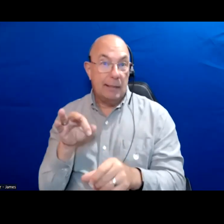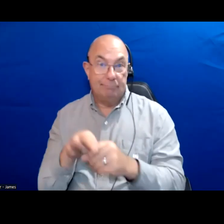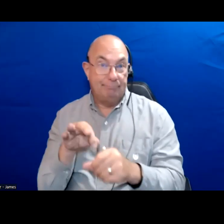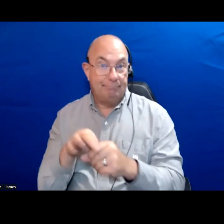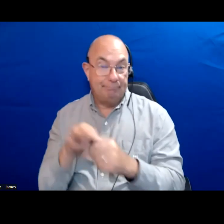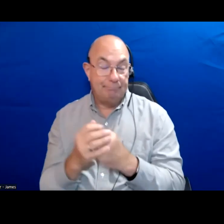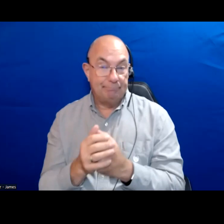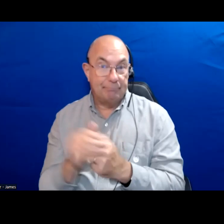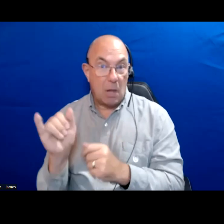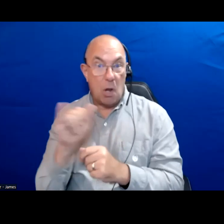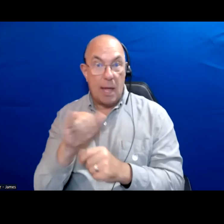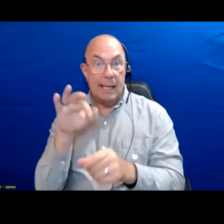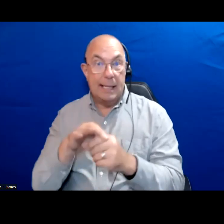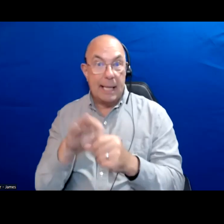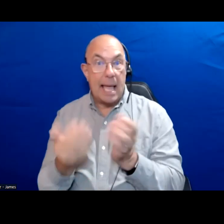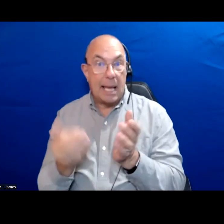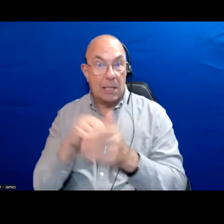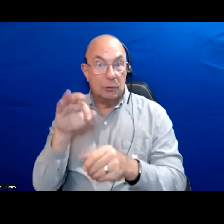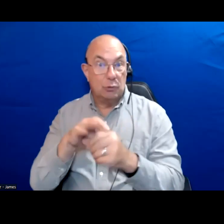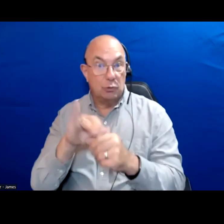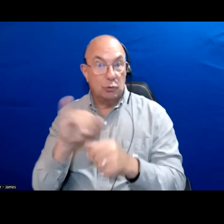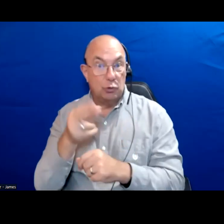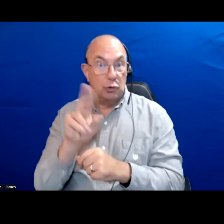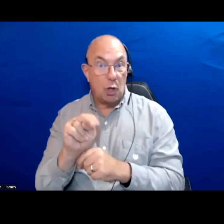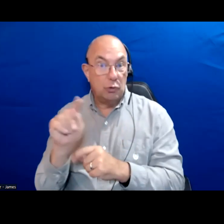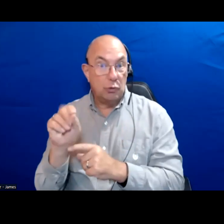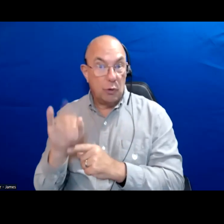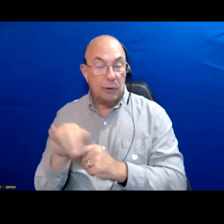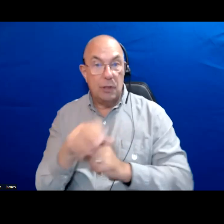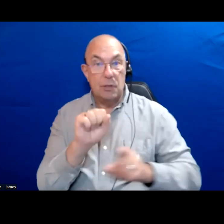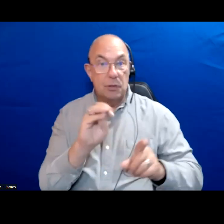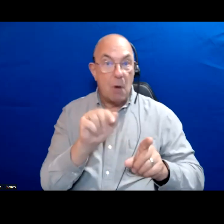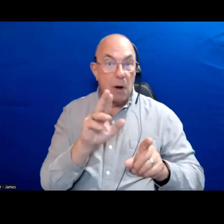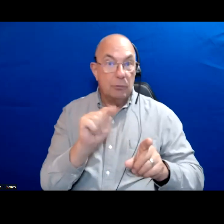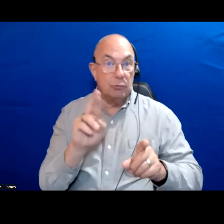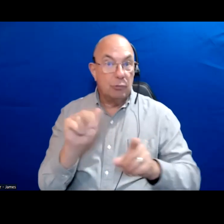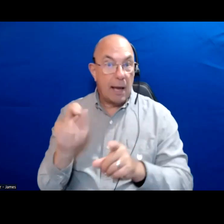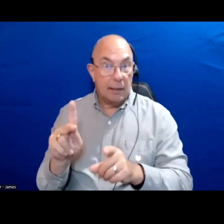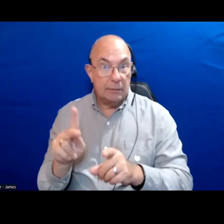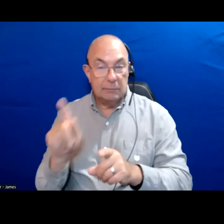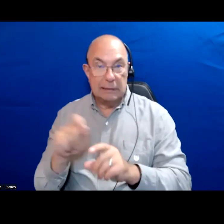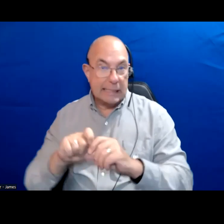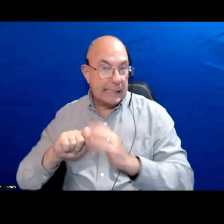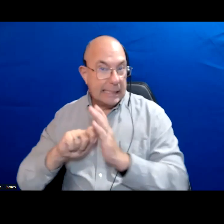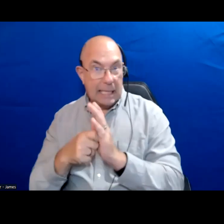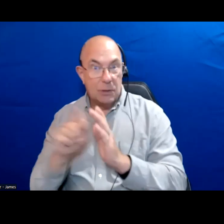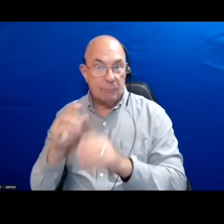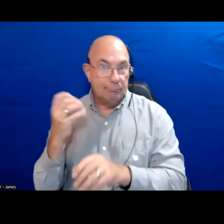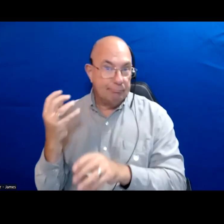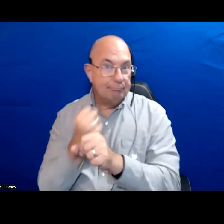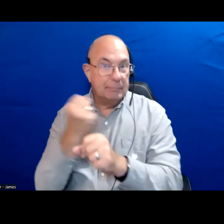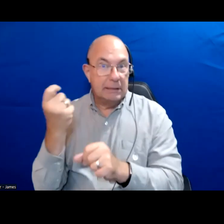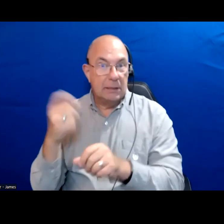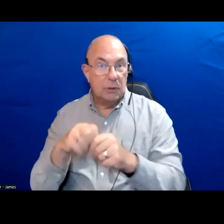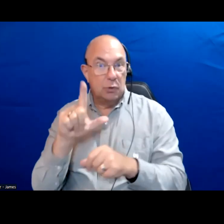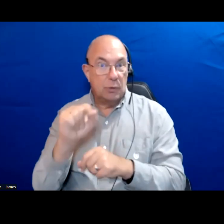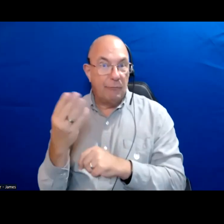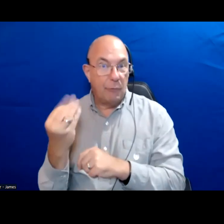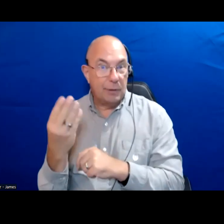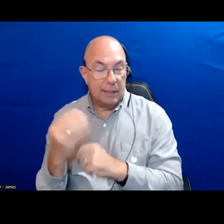Also the election, religion of John Tory smart truck that was key to his election in 2014.